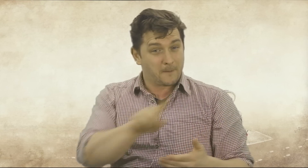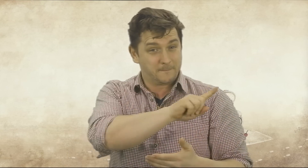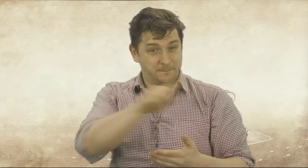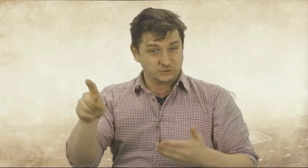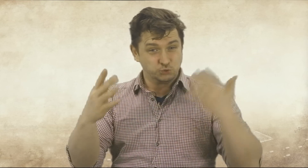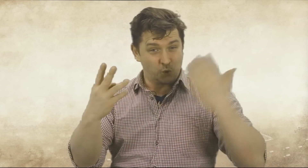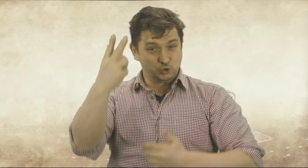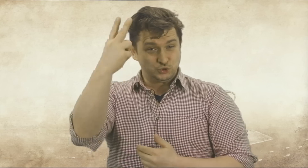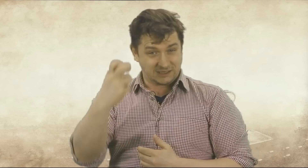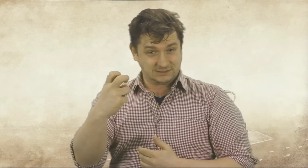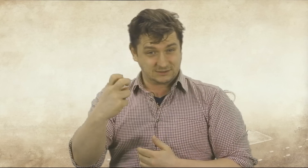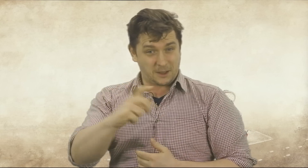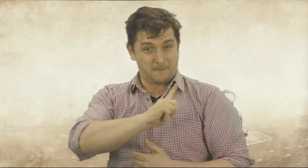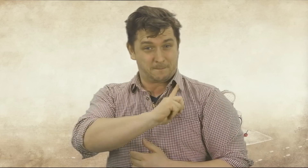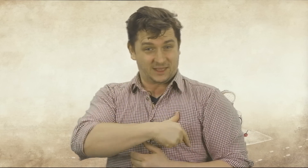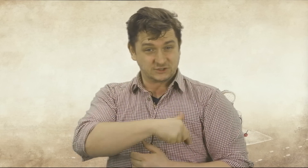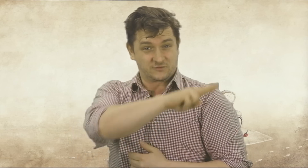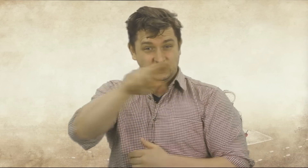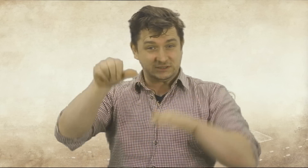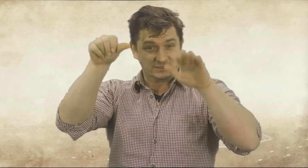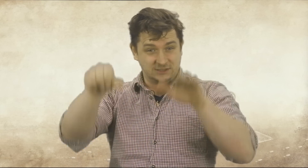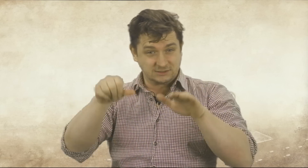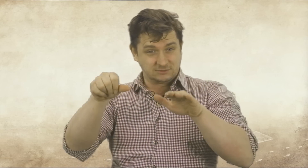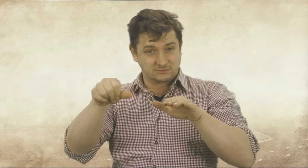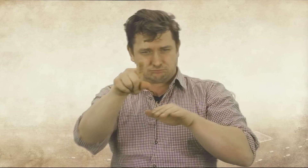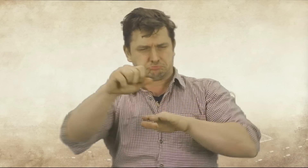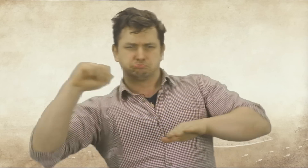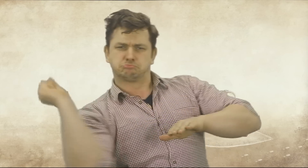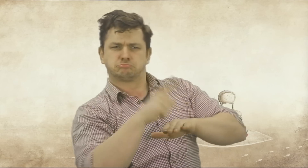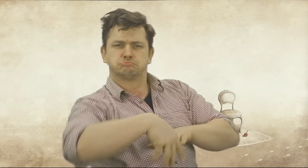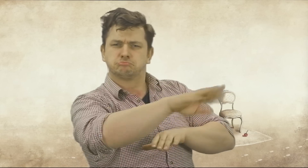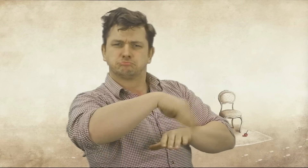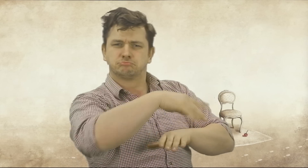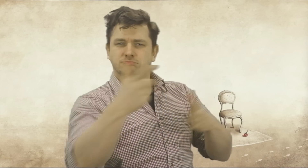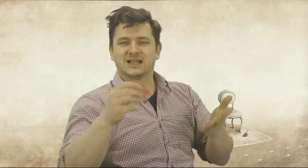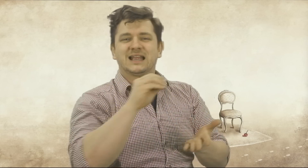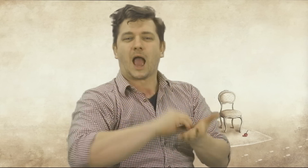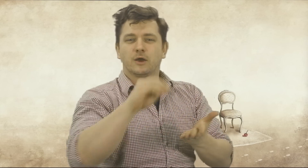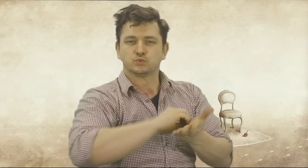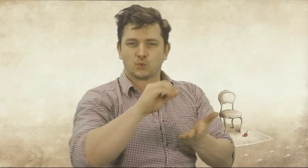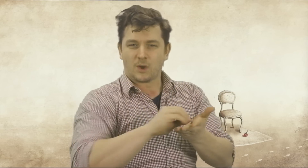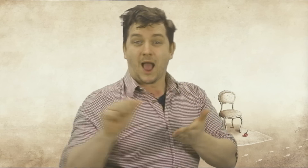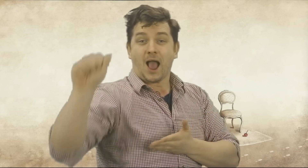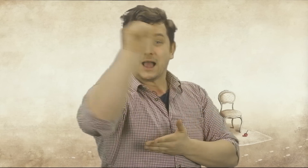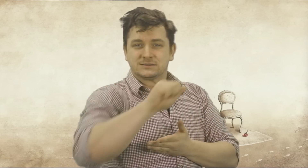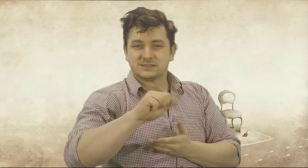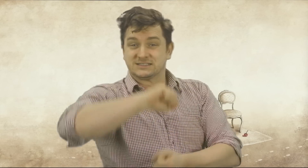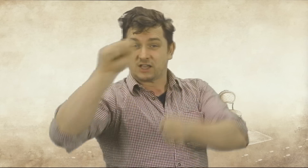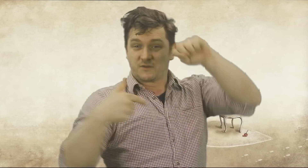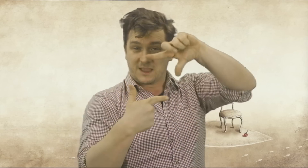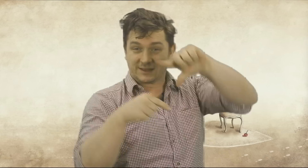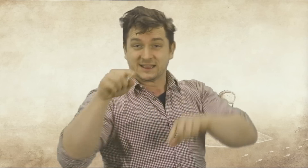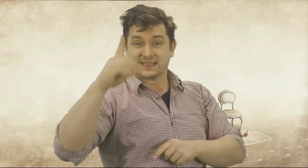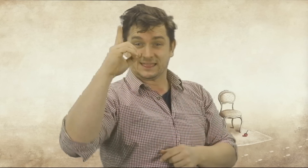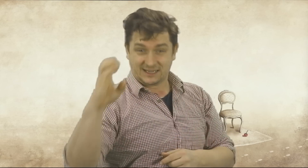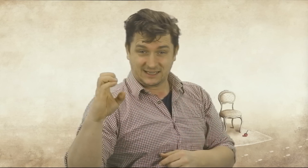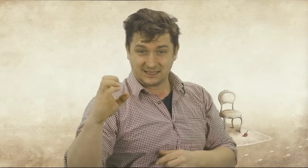Einsendeschluss ist der 29. März 2016 und Eure Mails bitte an: redaktion@deafmedia.de